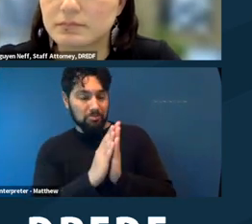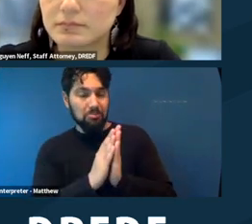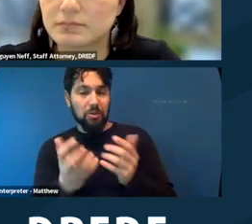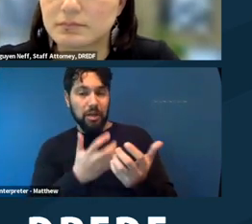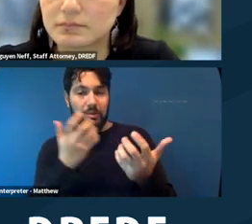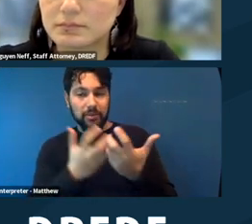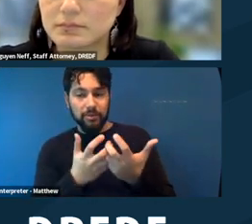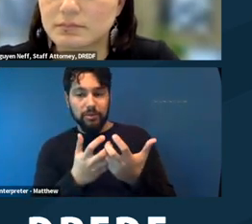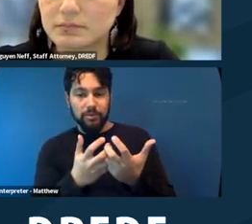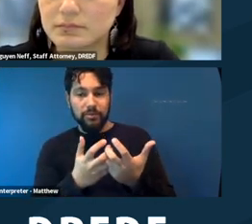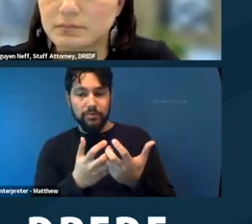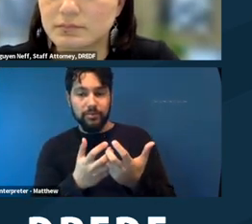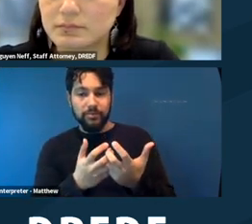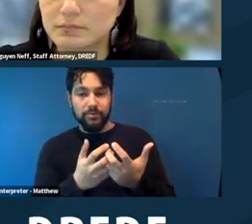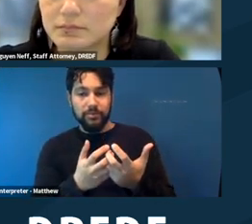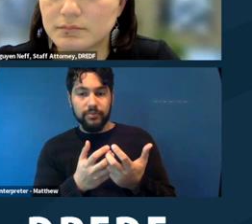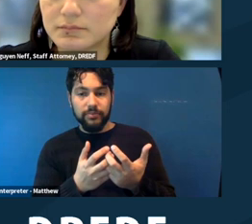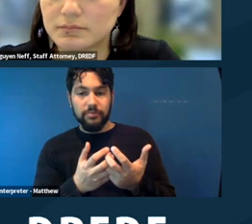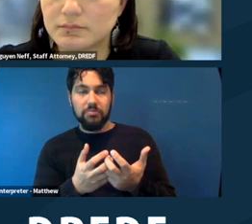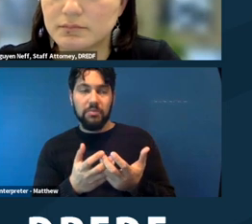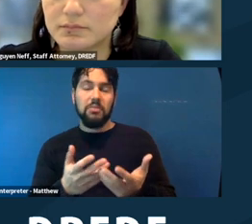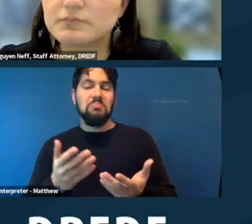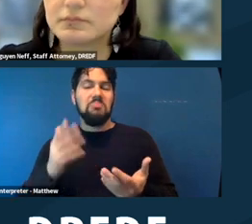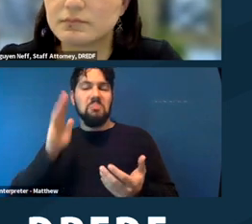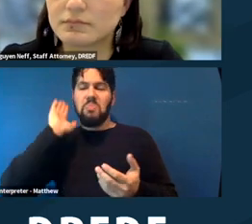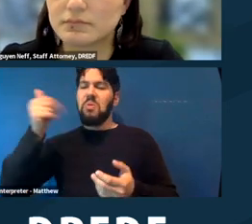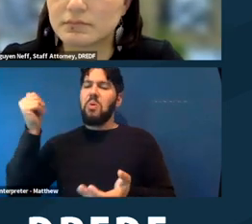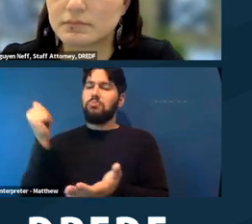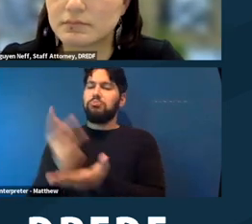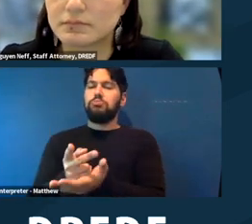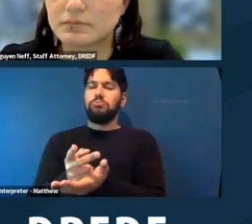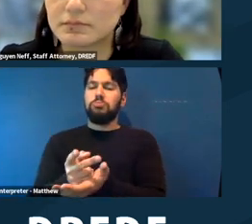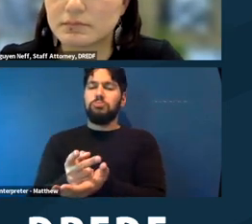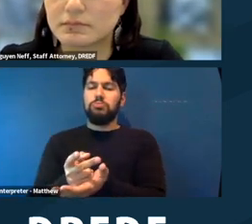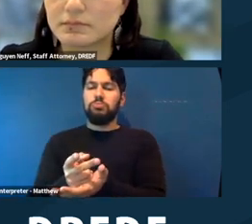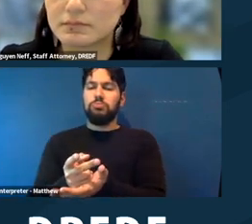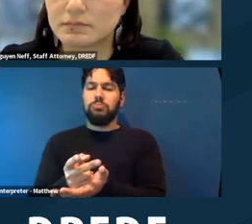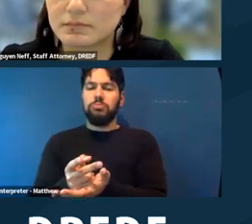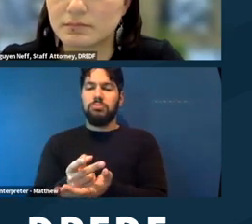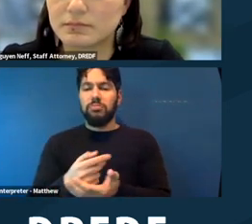don't know if ‑‑ you're more likely to obtain an injunction. And I think it would be a reasonable